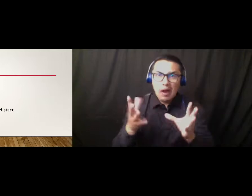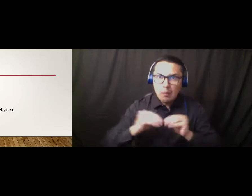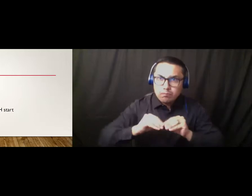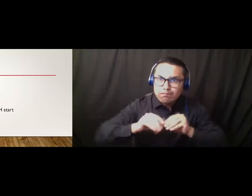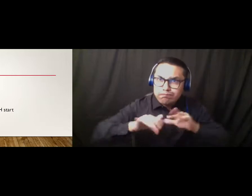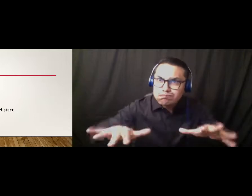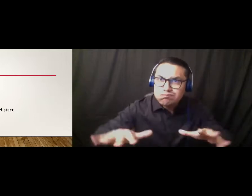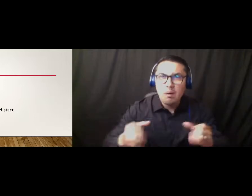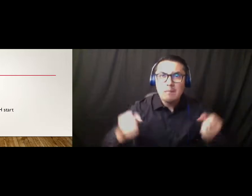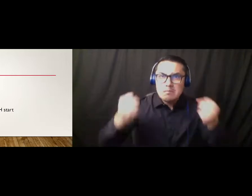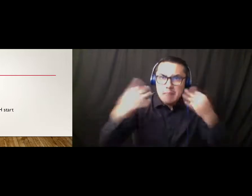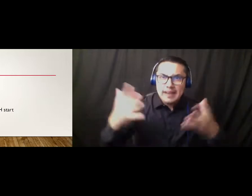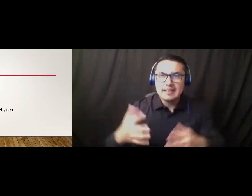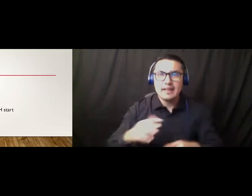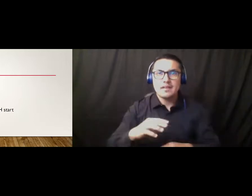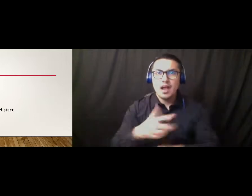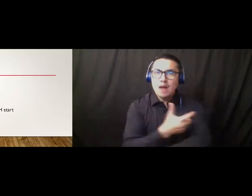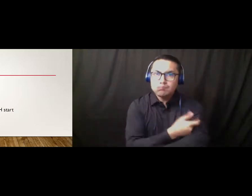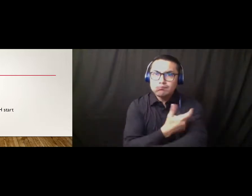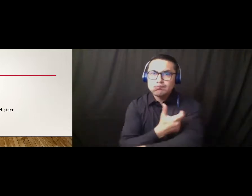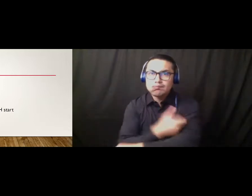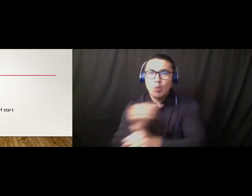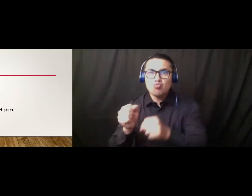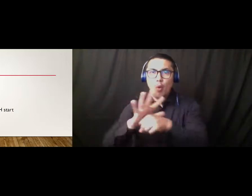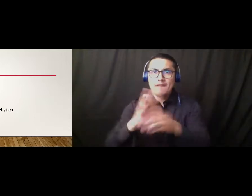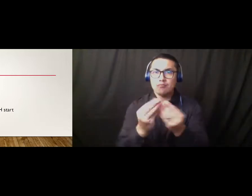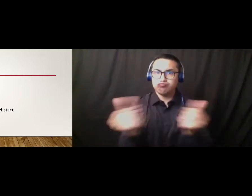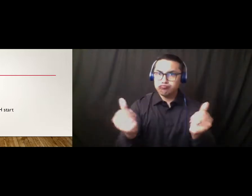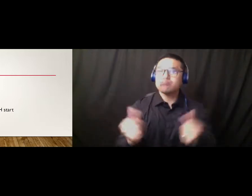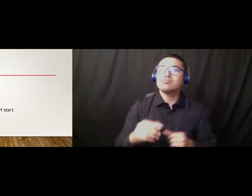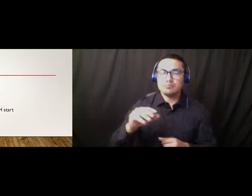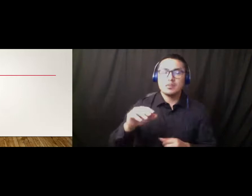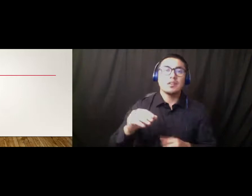nursing students that are out volunteering and assisting with that effort. Next slide, please.